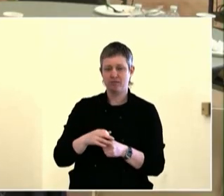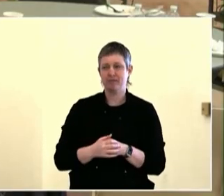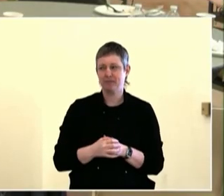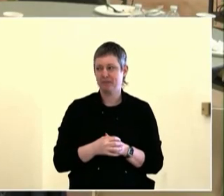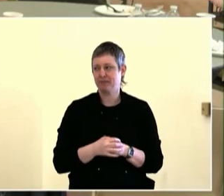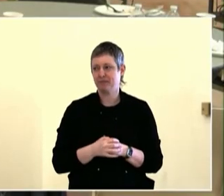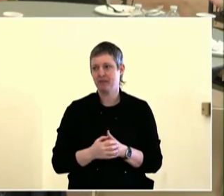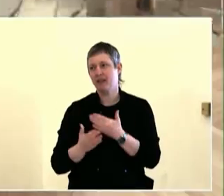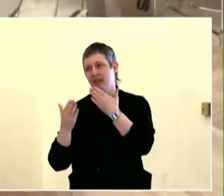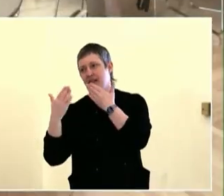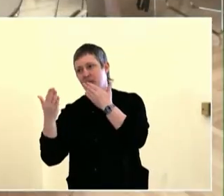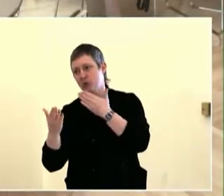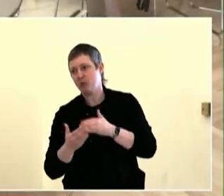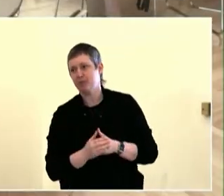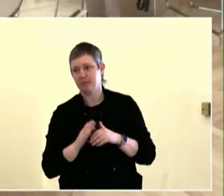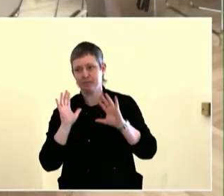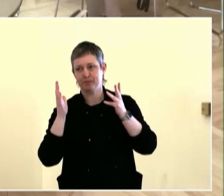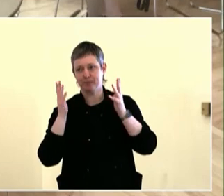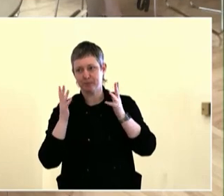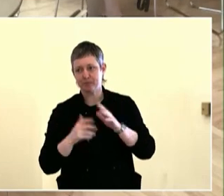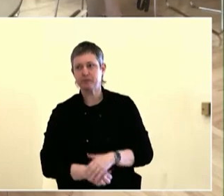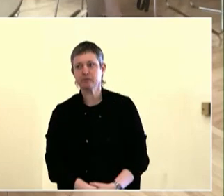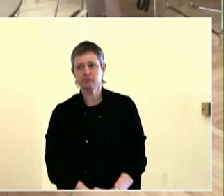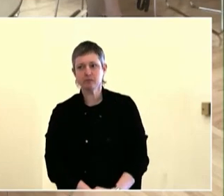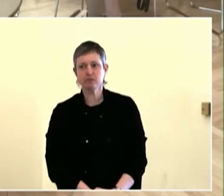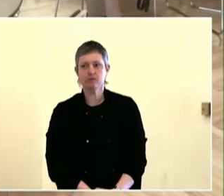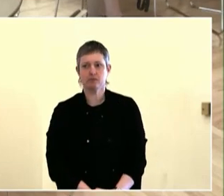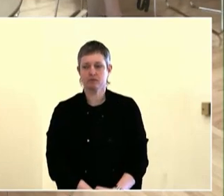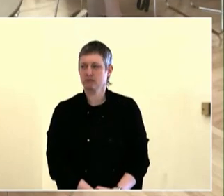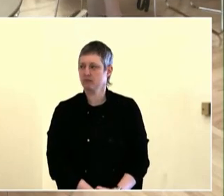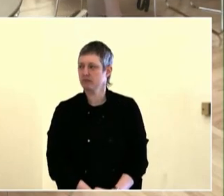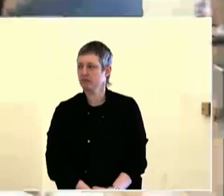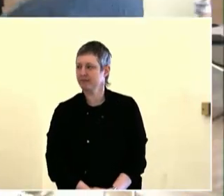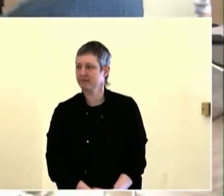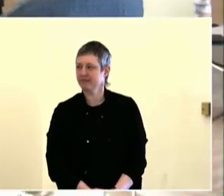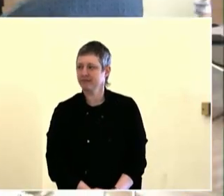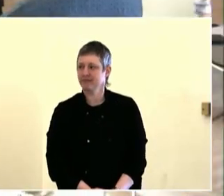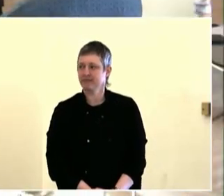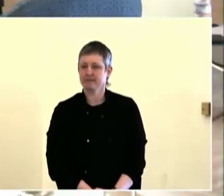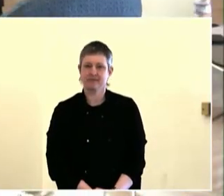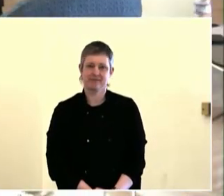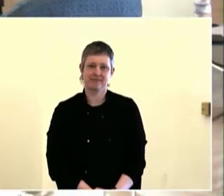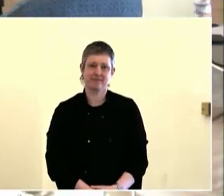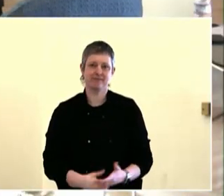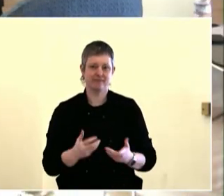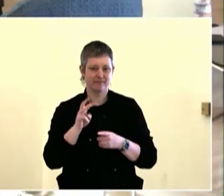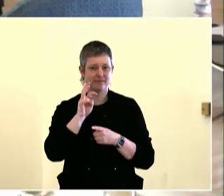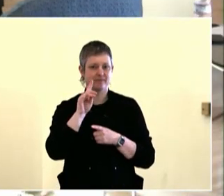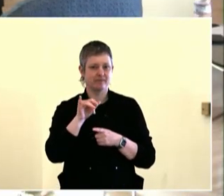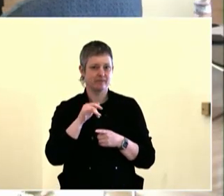And we also talked a lot about using community gardens as a